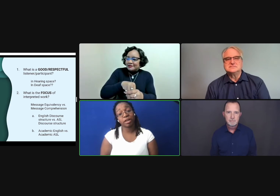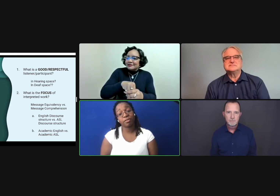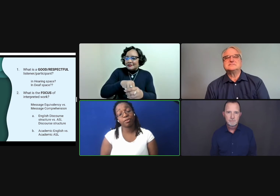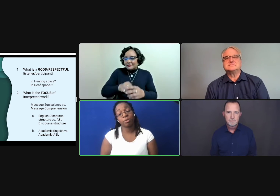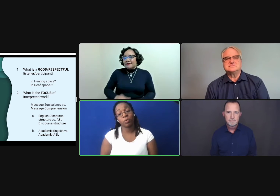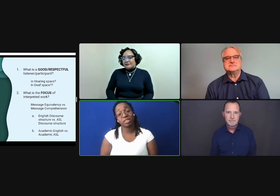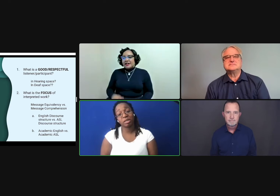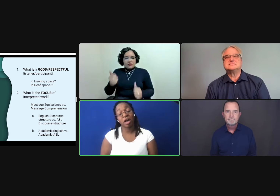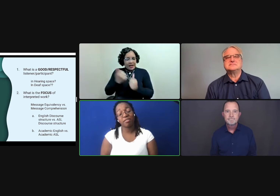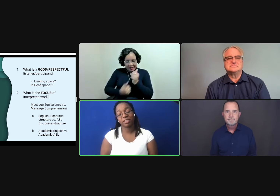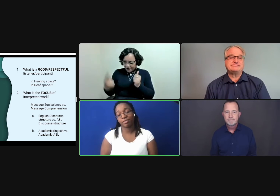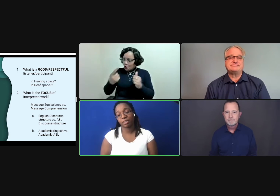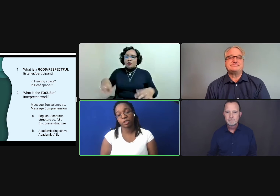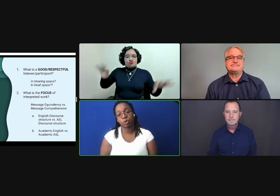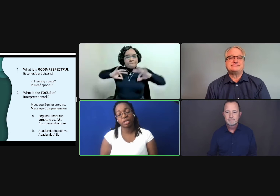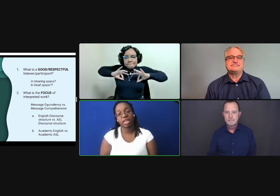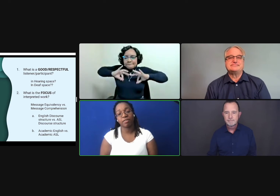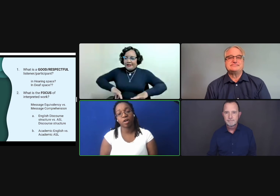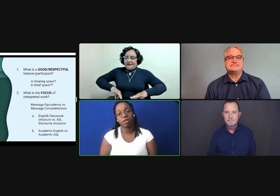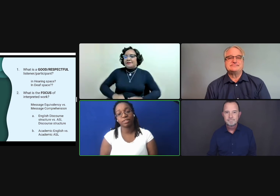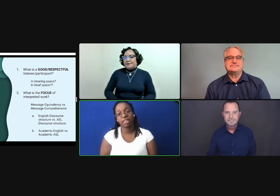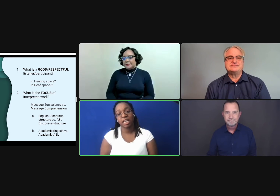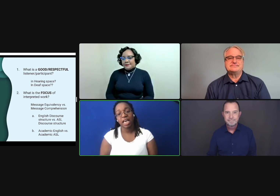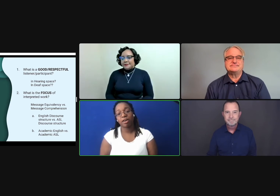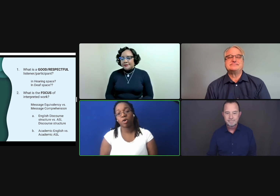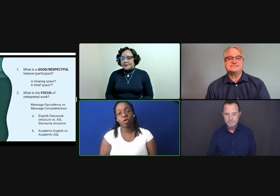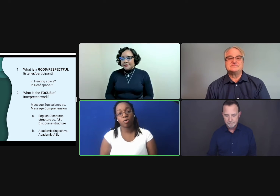can benefit from the wisdom of a deaf individual being involved.